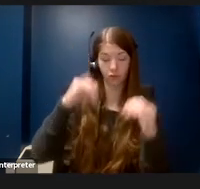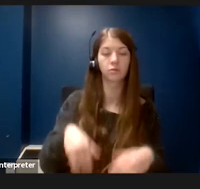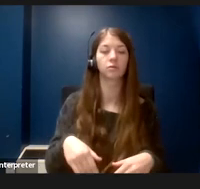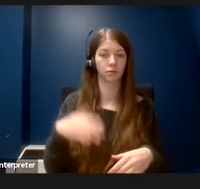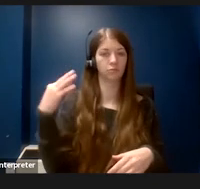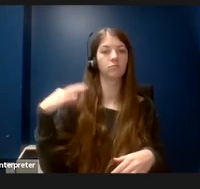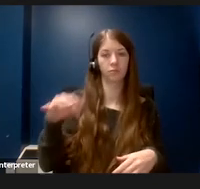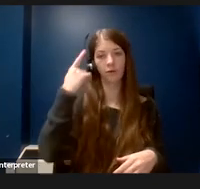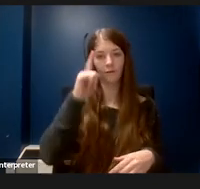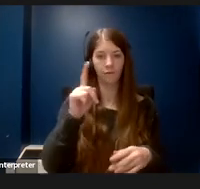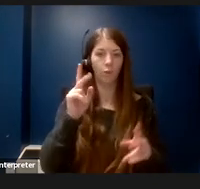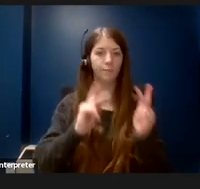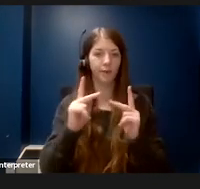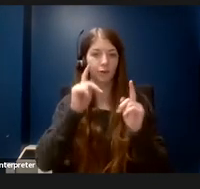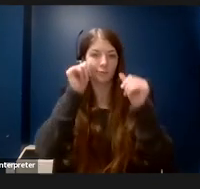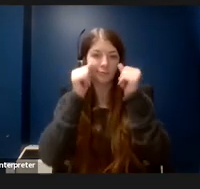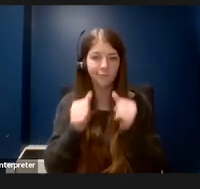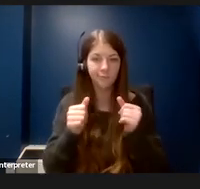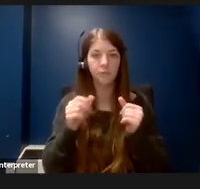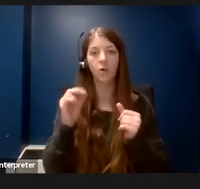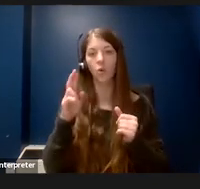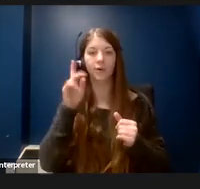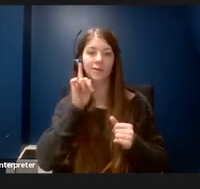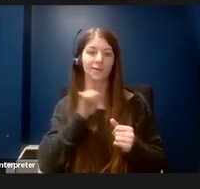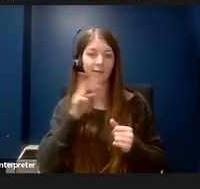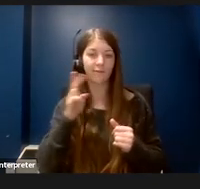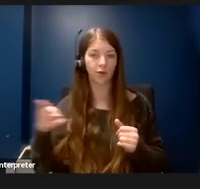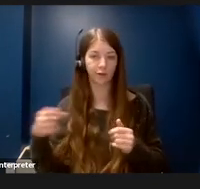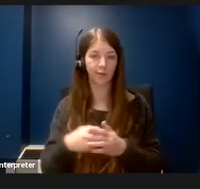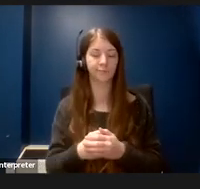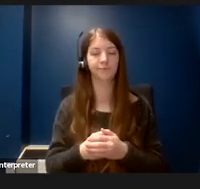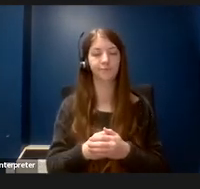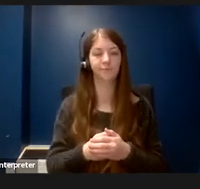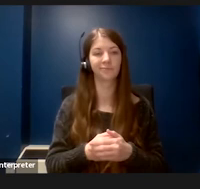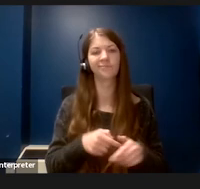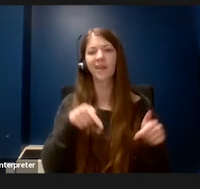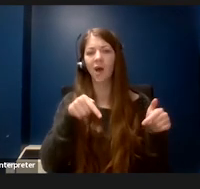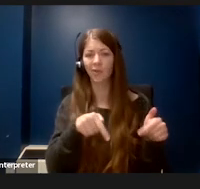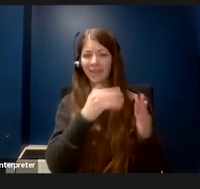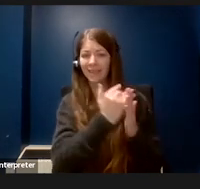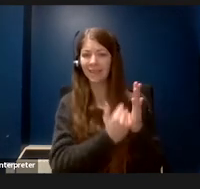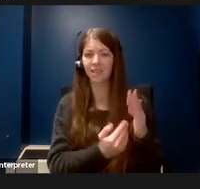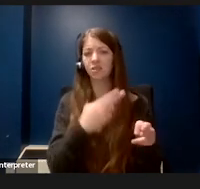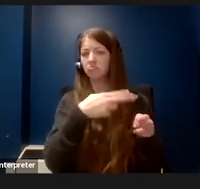or hearing disabilities. Now, this is just a list short list that I have included; however,